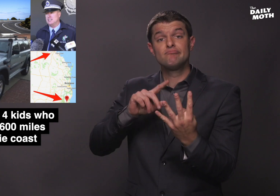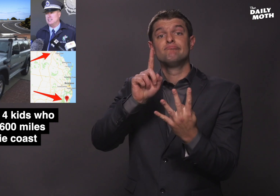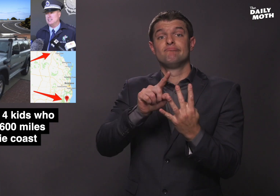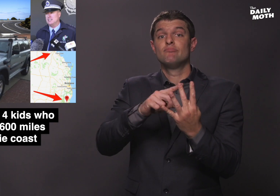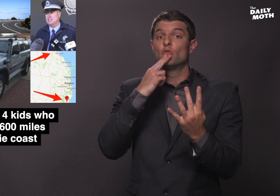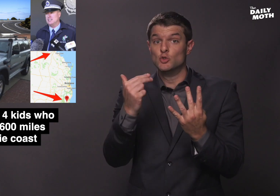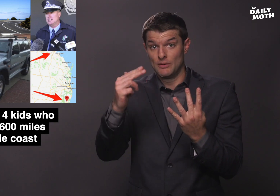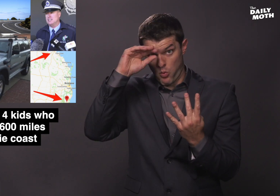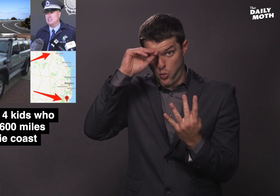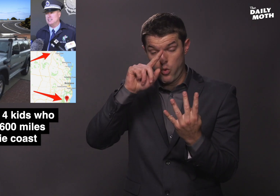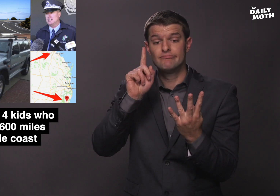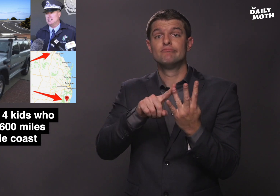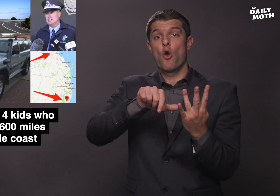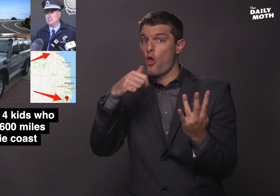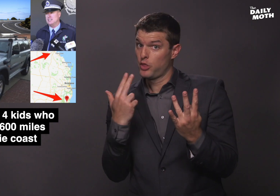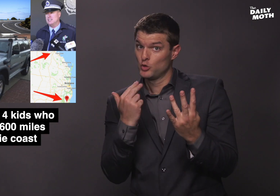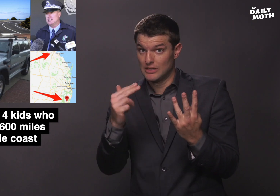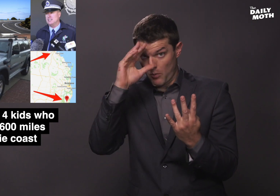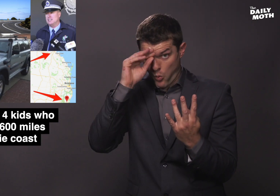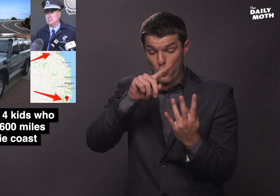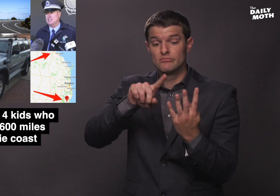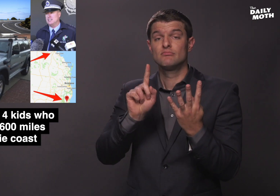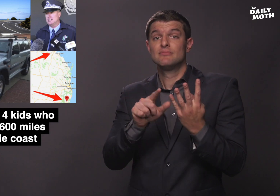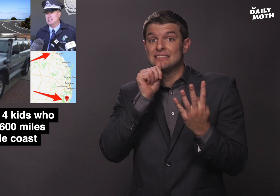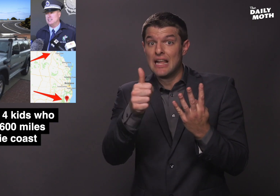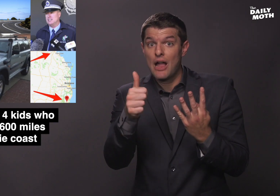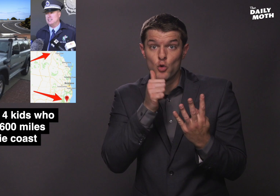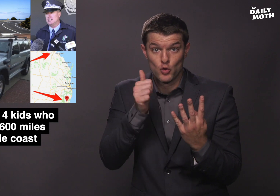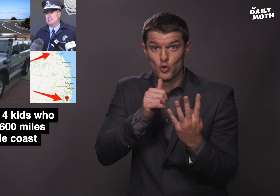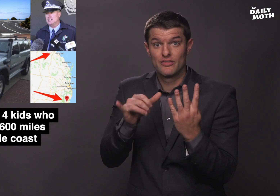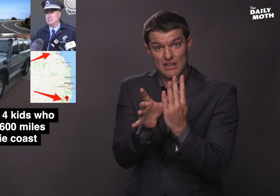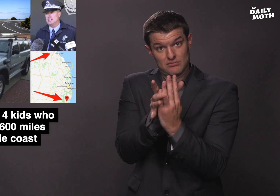two 13-year-old boys and a 10-year-old girl,